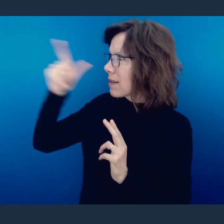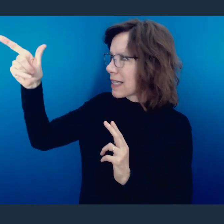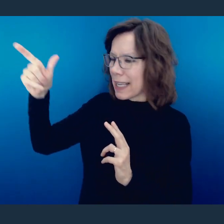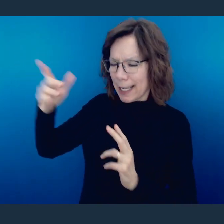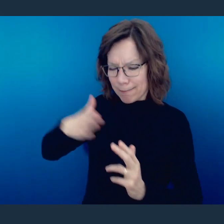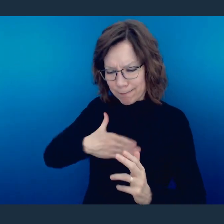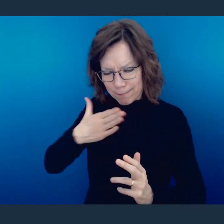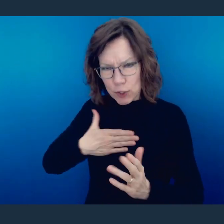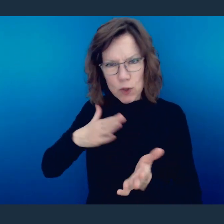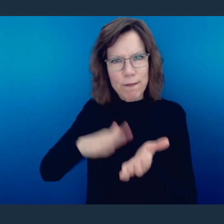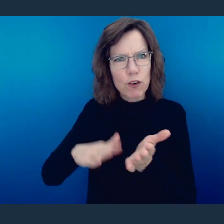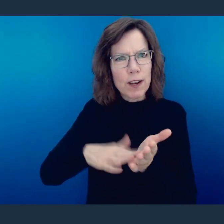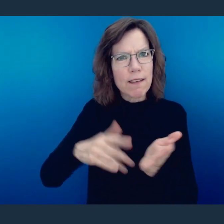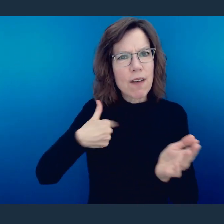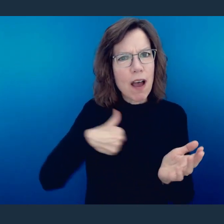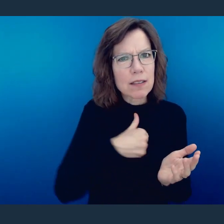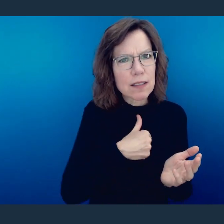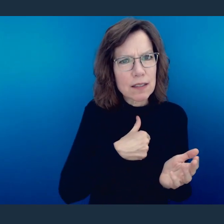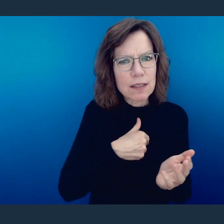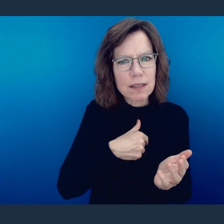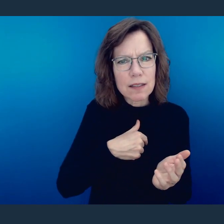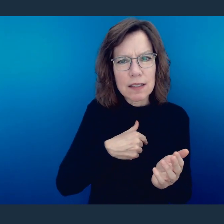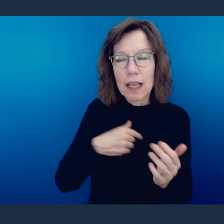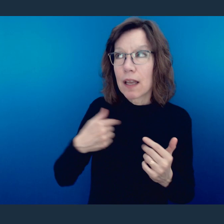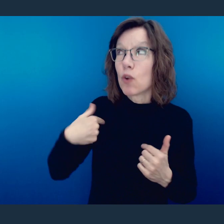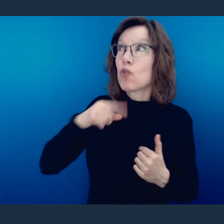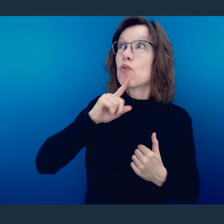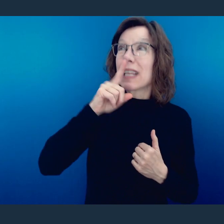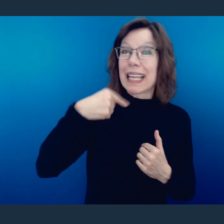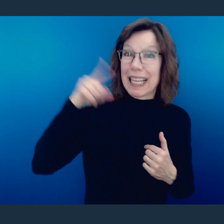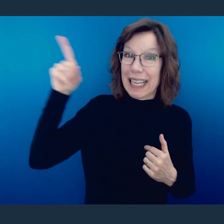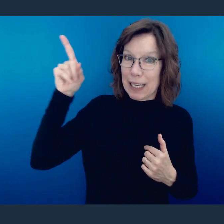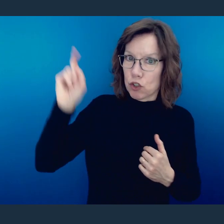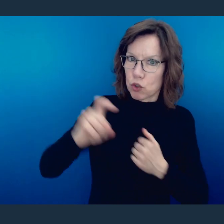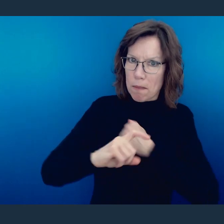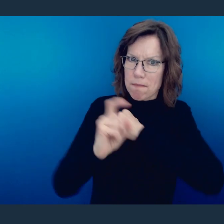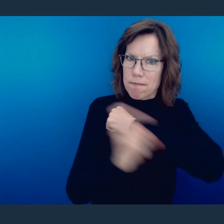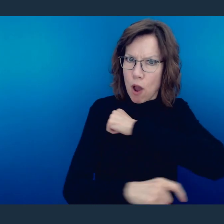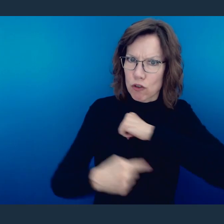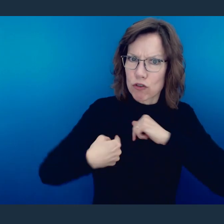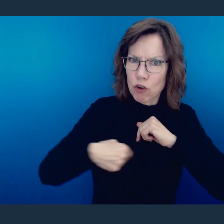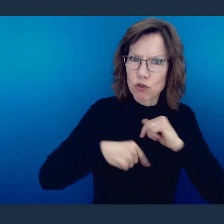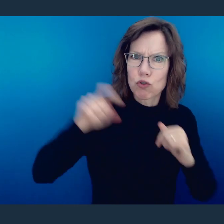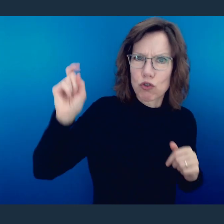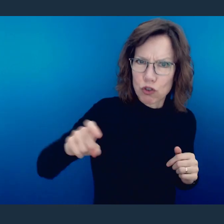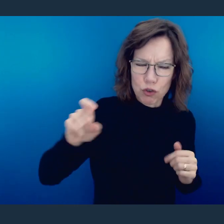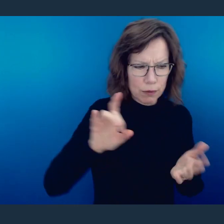He chose to forgive us. Because He didn't give us what we had earned but He gave us